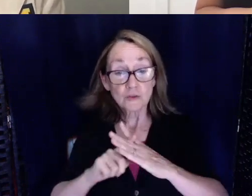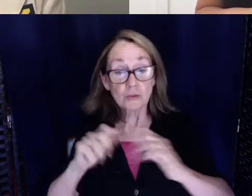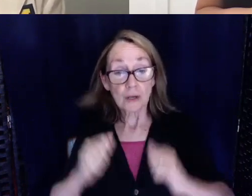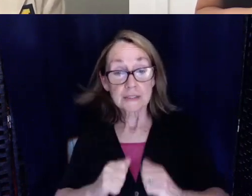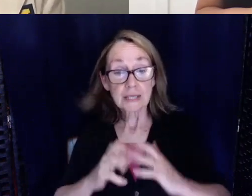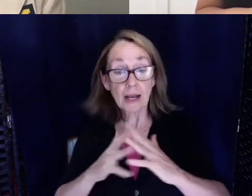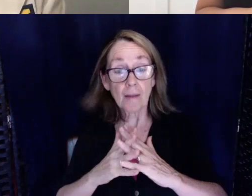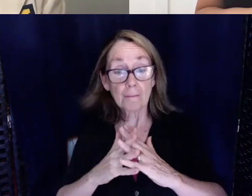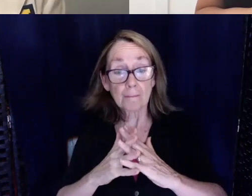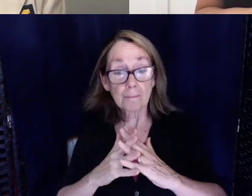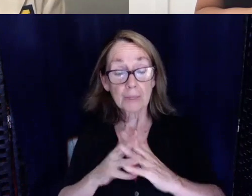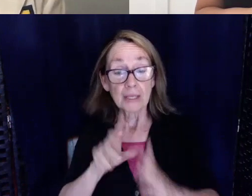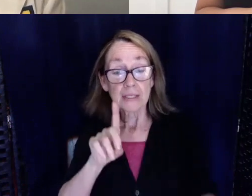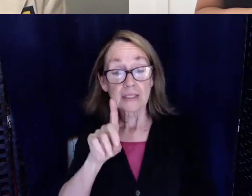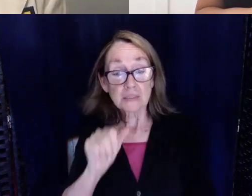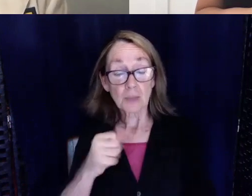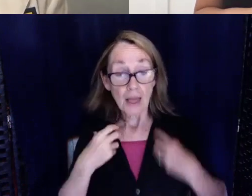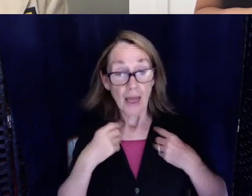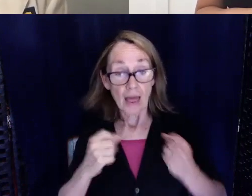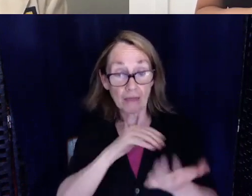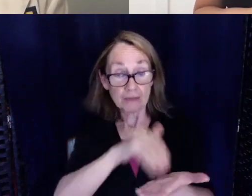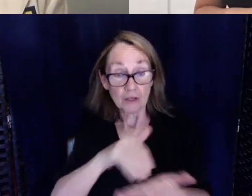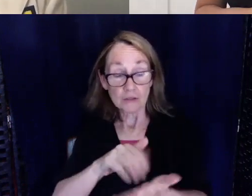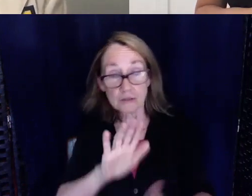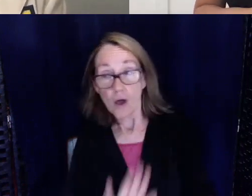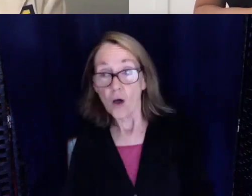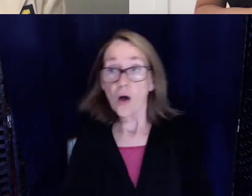disability health centers throughout the United States where everything is